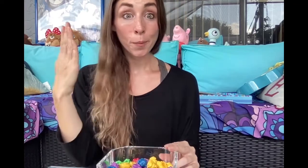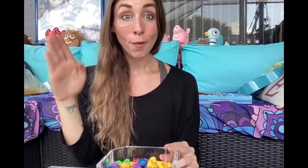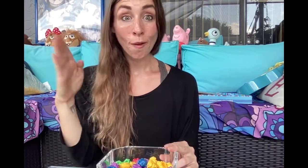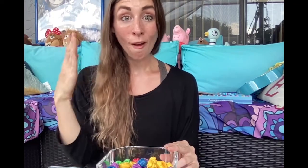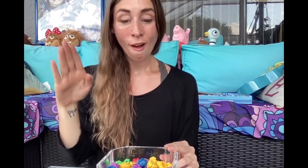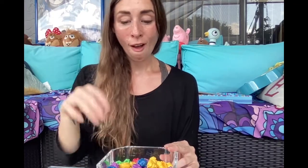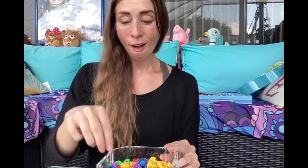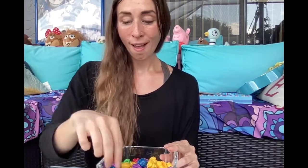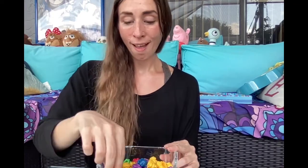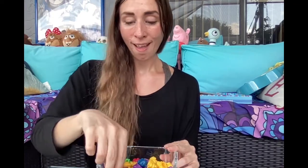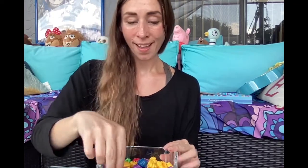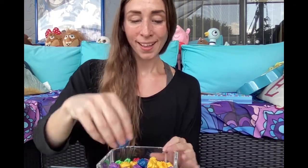Blue